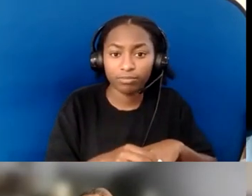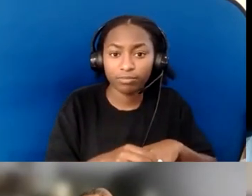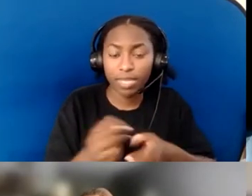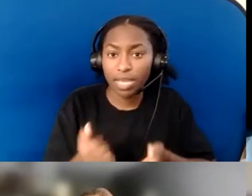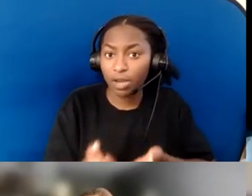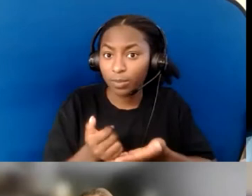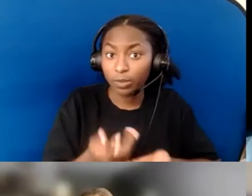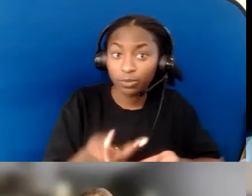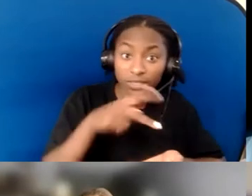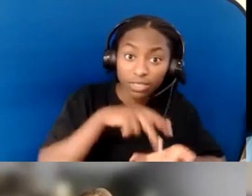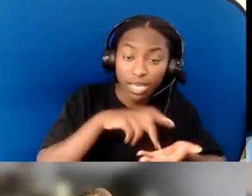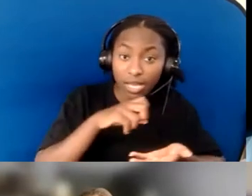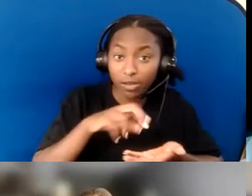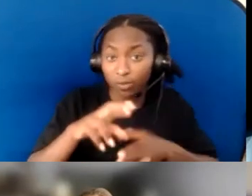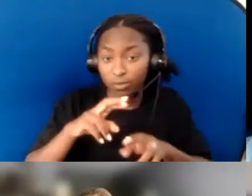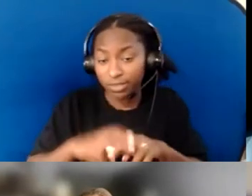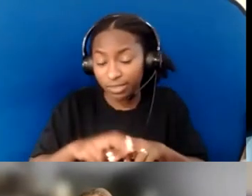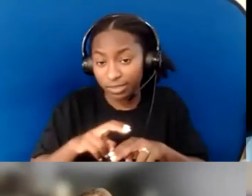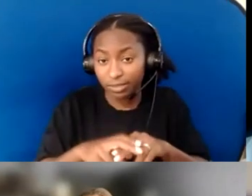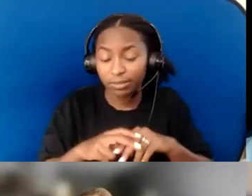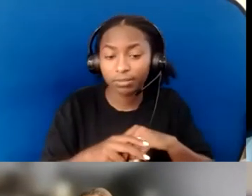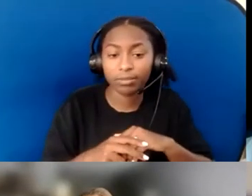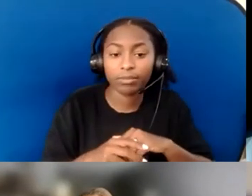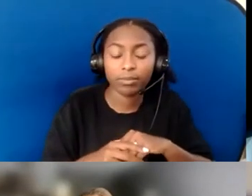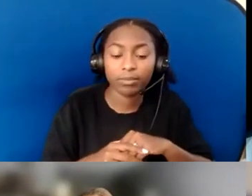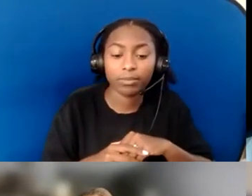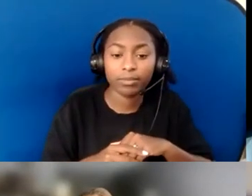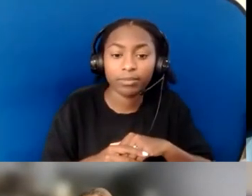And then, when I went last week to our office to find out…